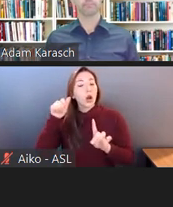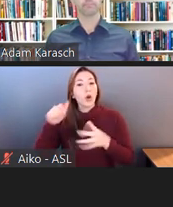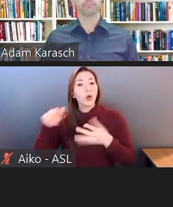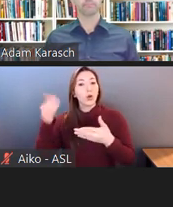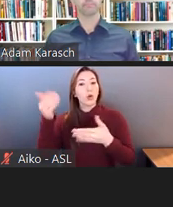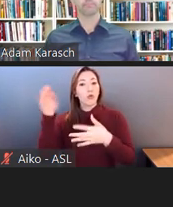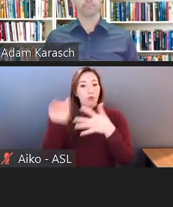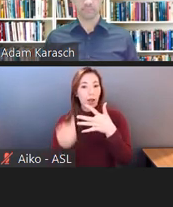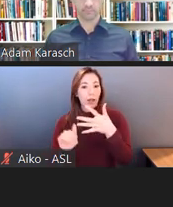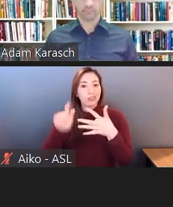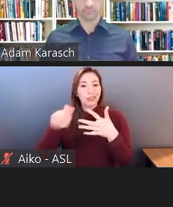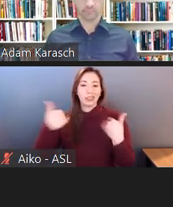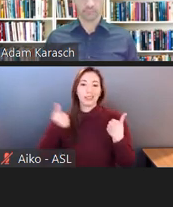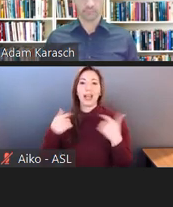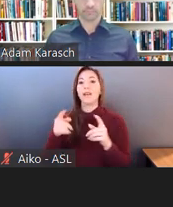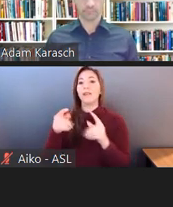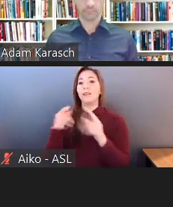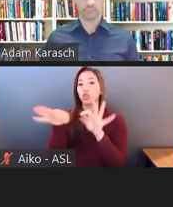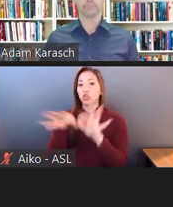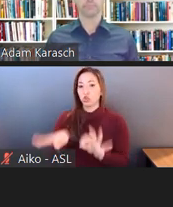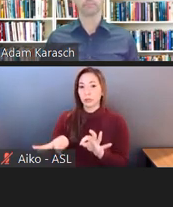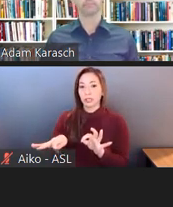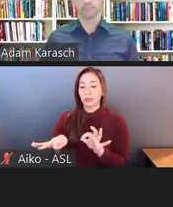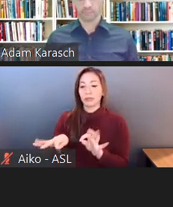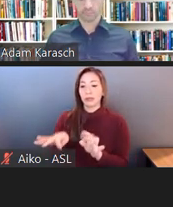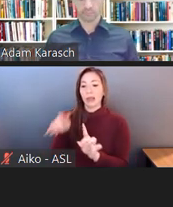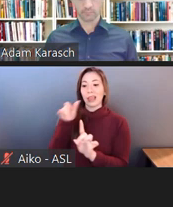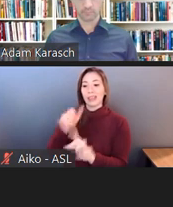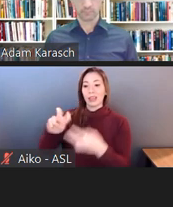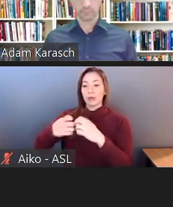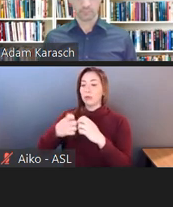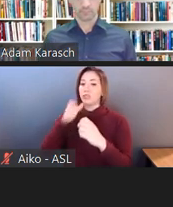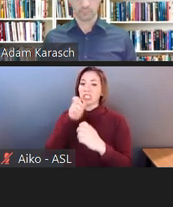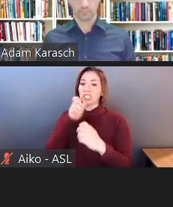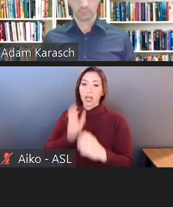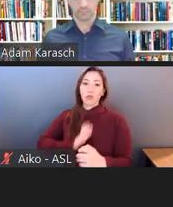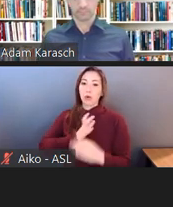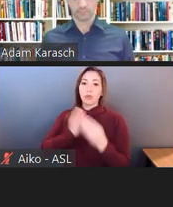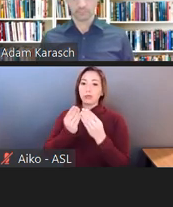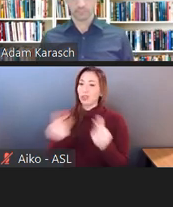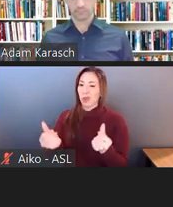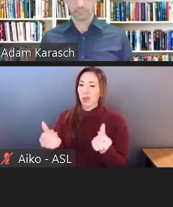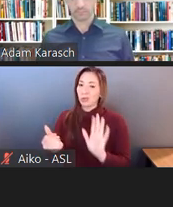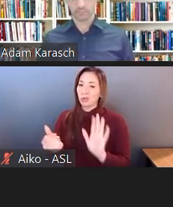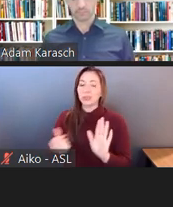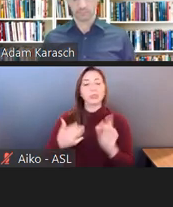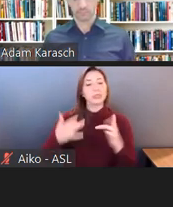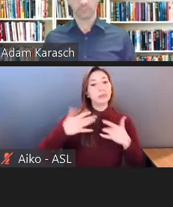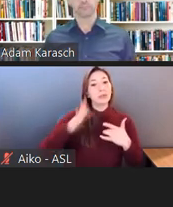So this was not resolved informally as many cases are, and it actually went to trial.